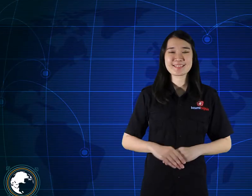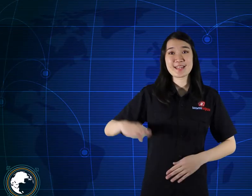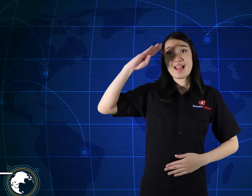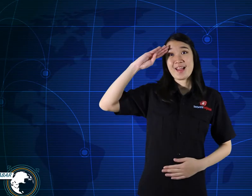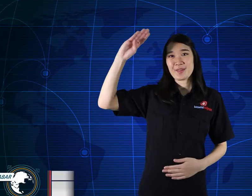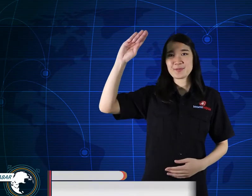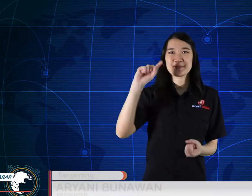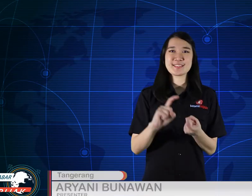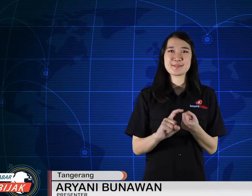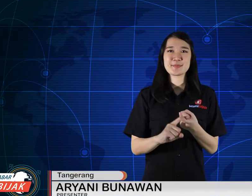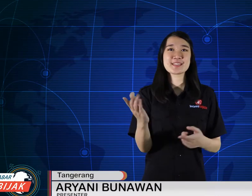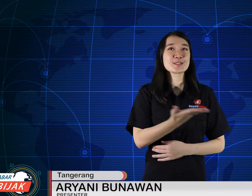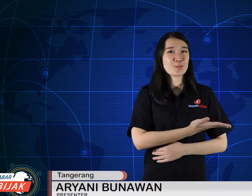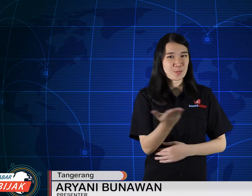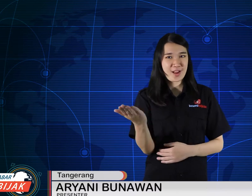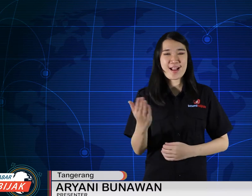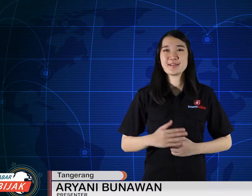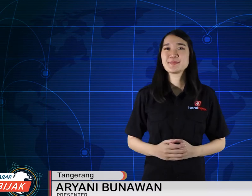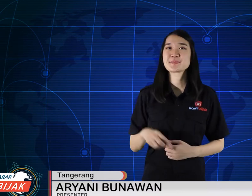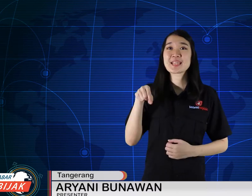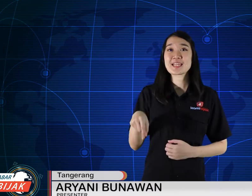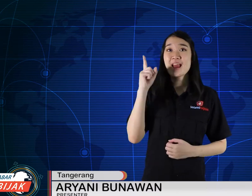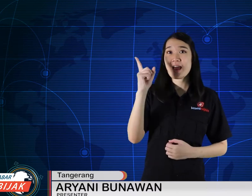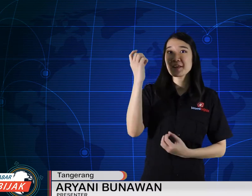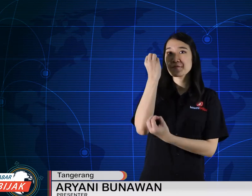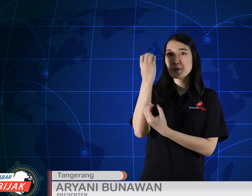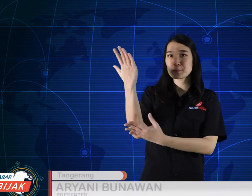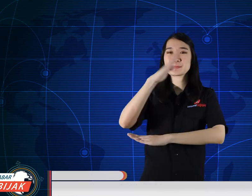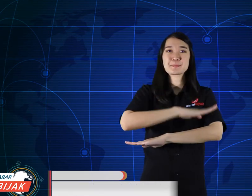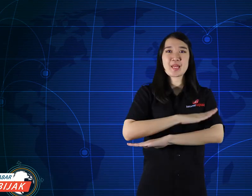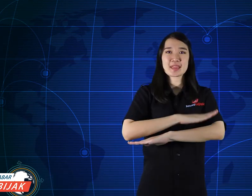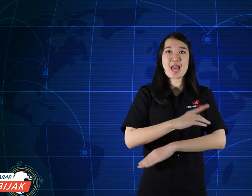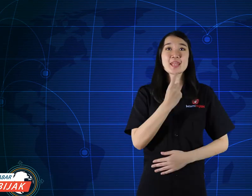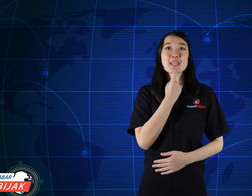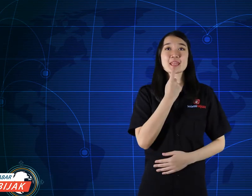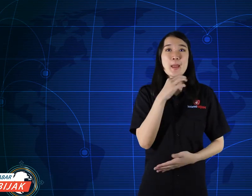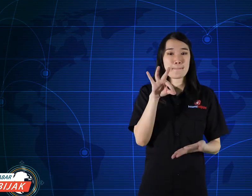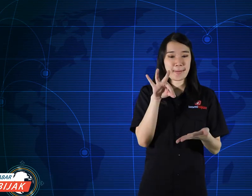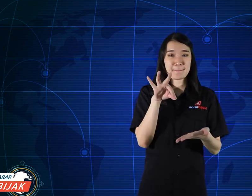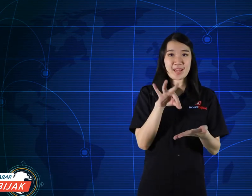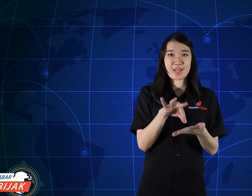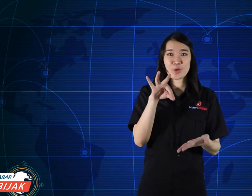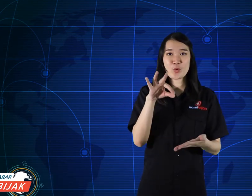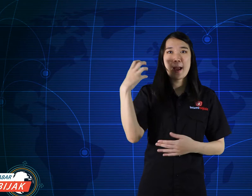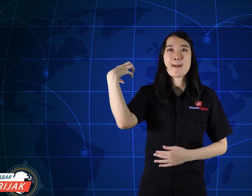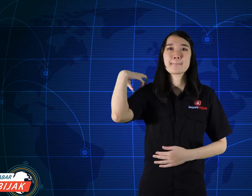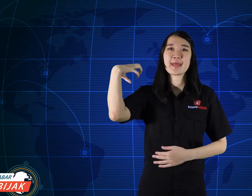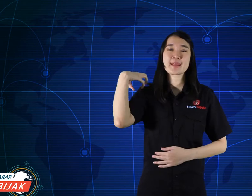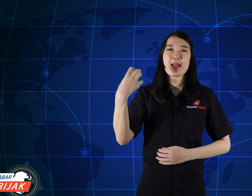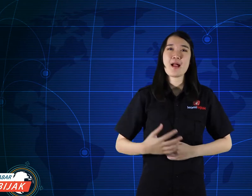Hello my friends. Today I want to inform you news about elections in America.